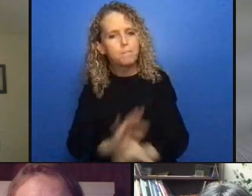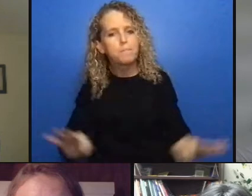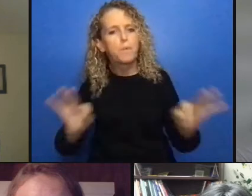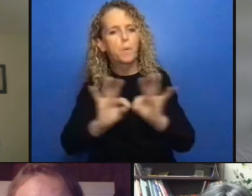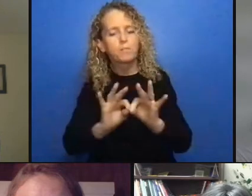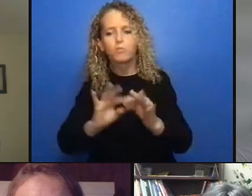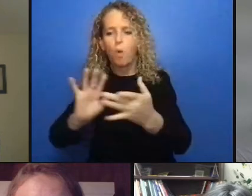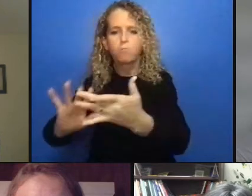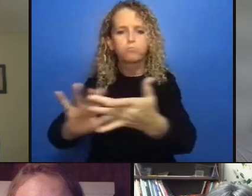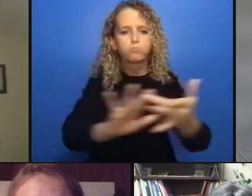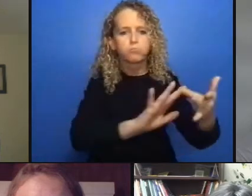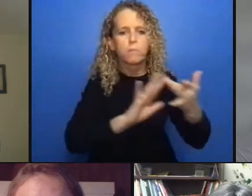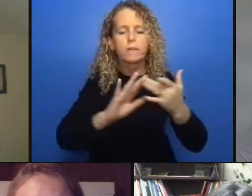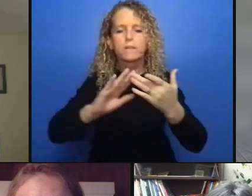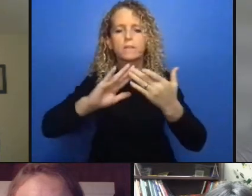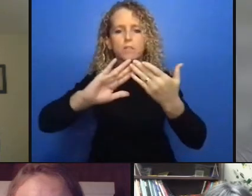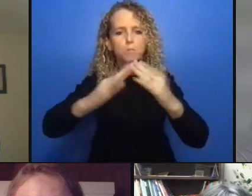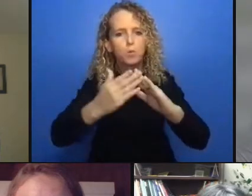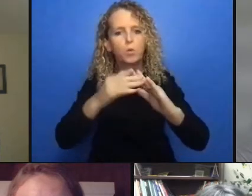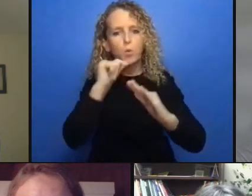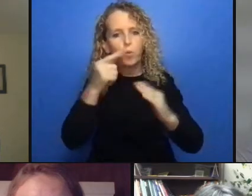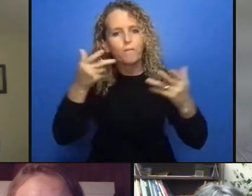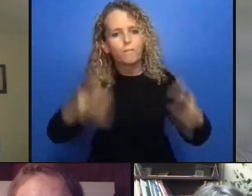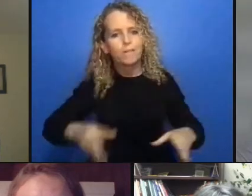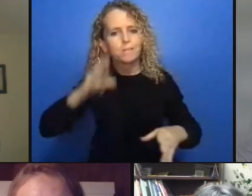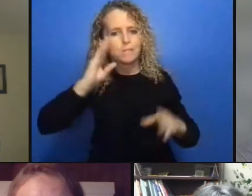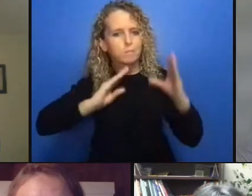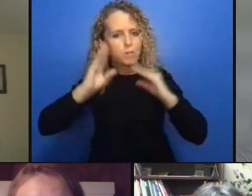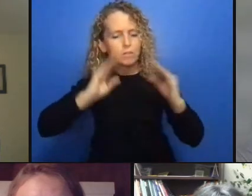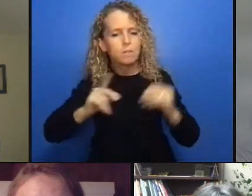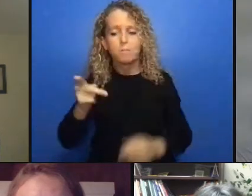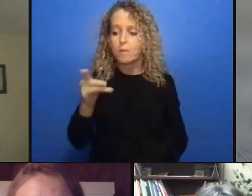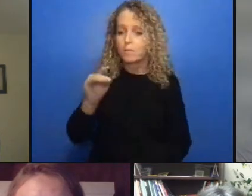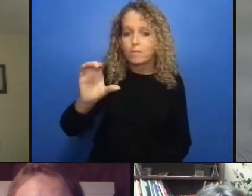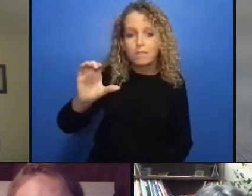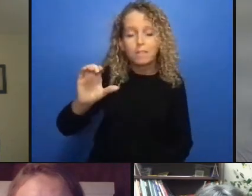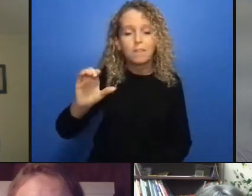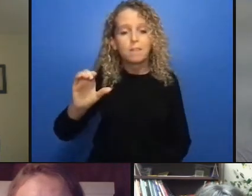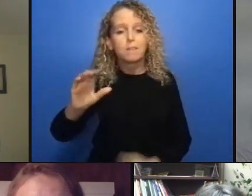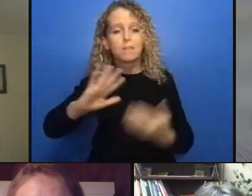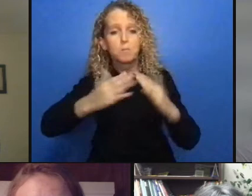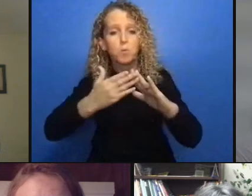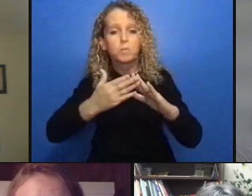on pretrial incarceration and bail which is the law says that it should be absolutely a